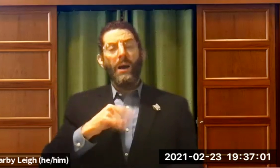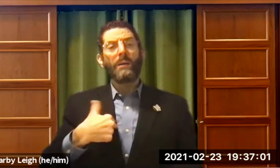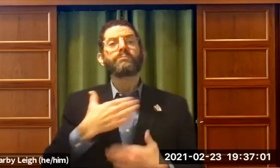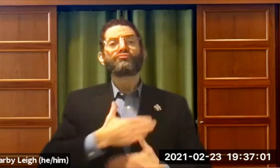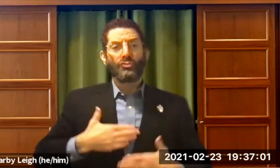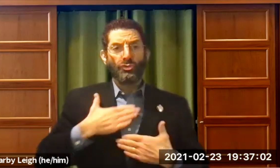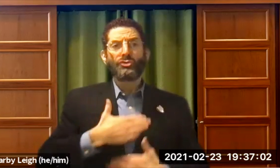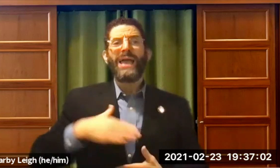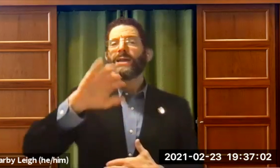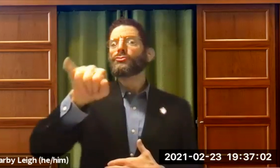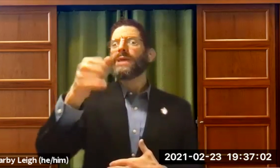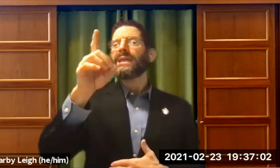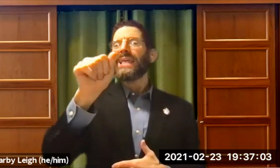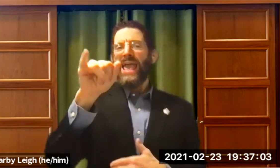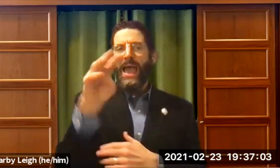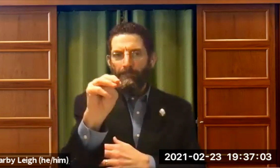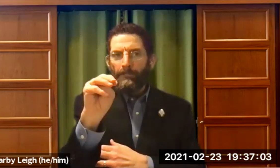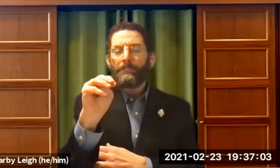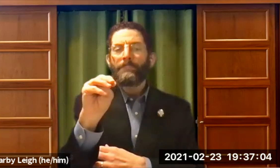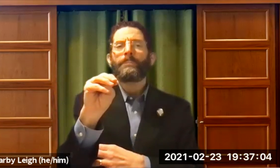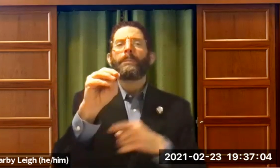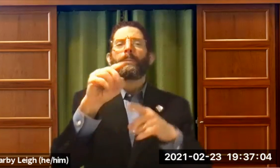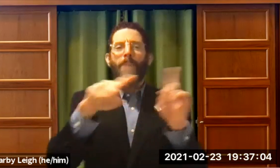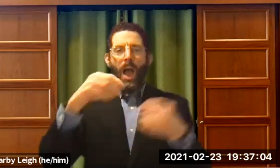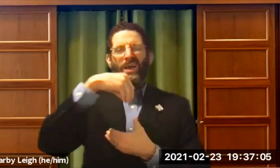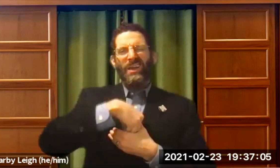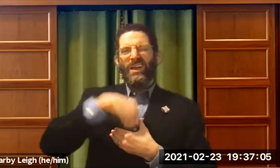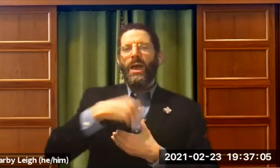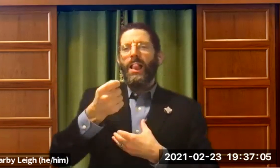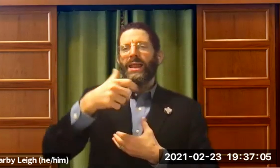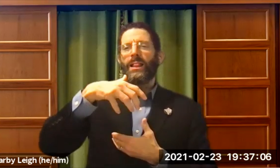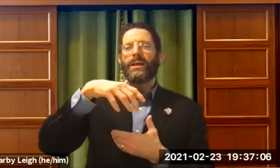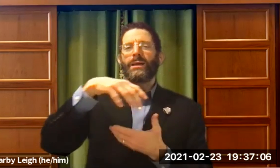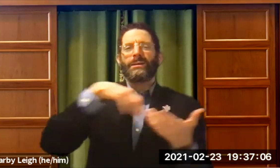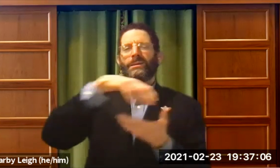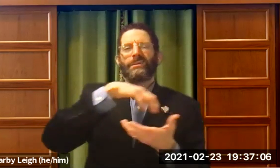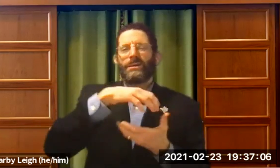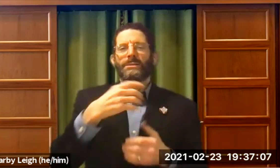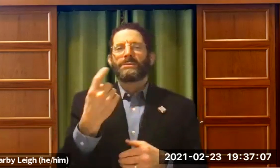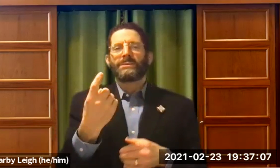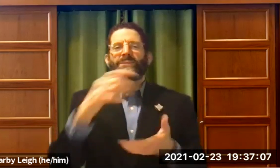So for them, those people need JDAIM . And I appreciate it. But inside, I